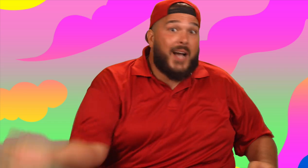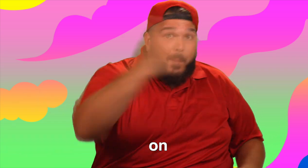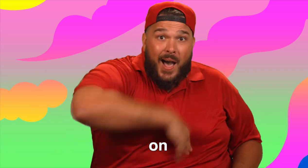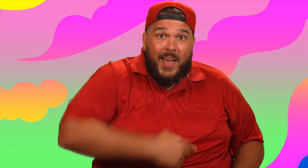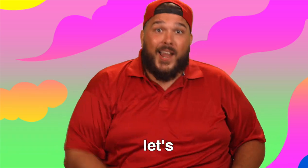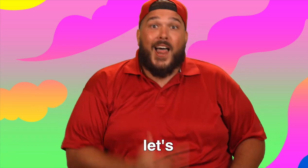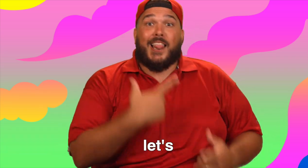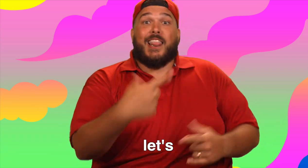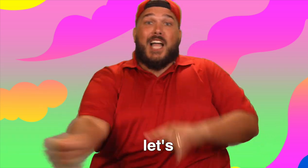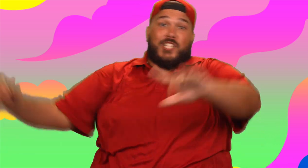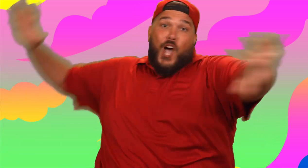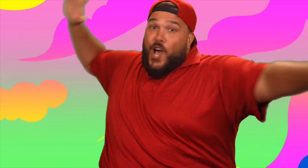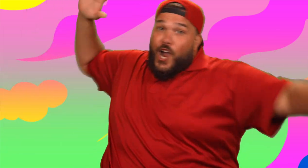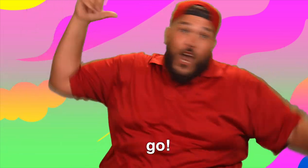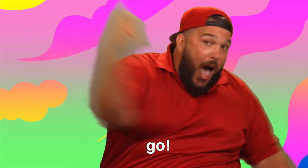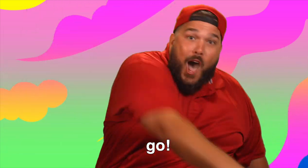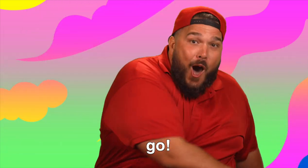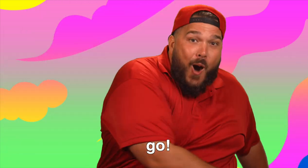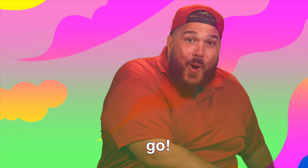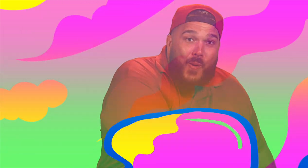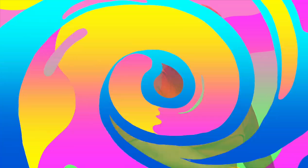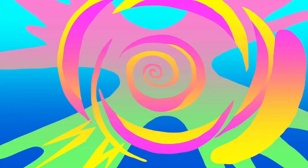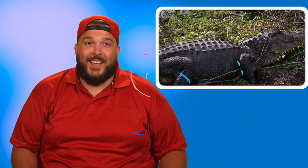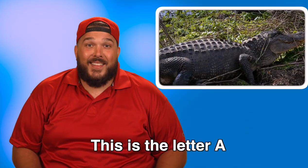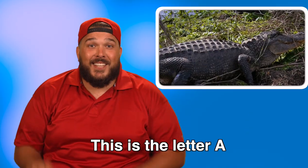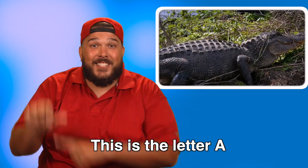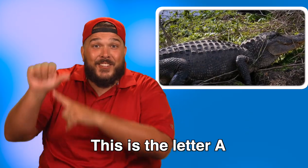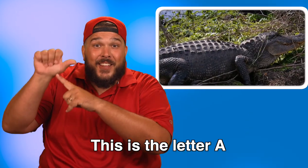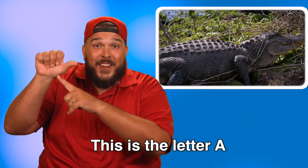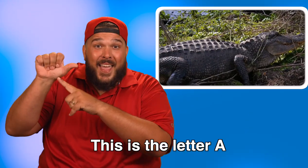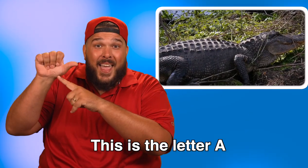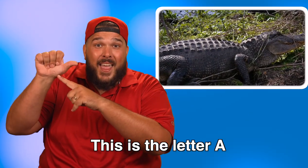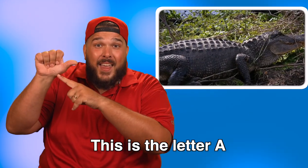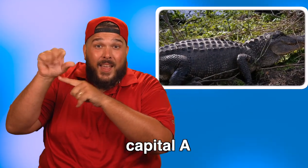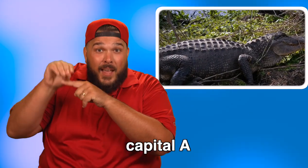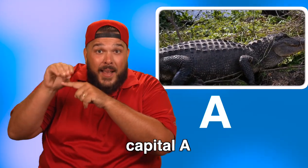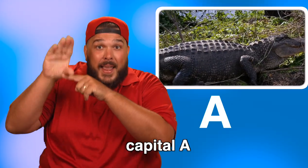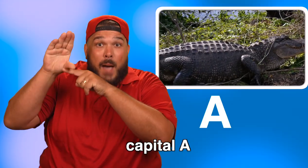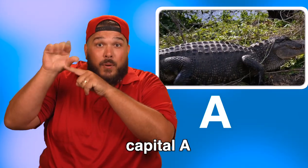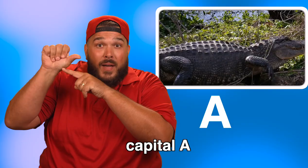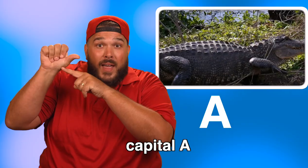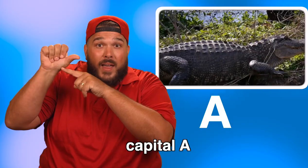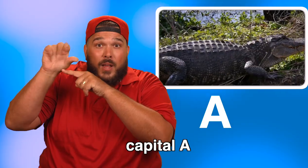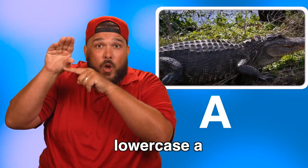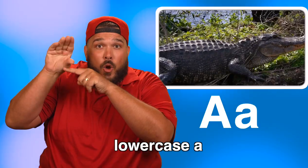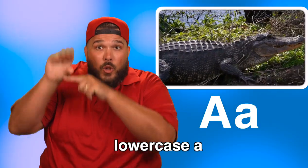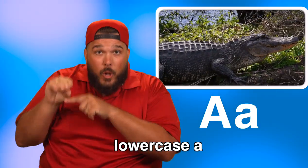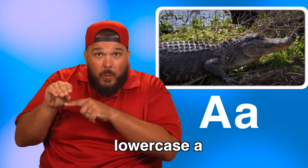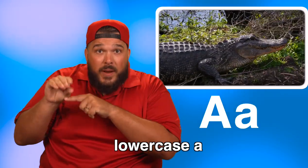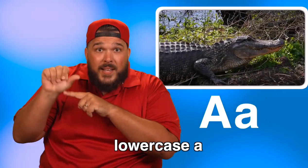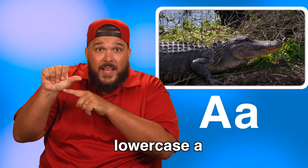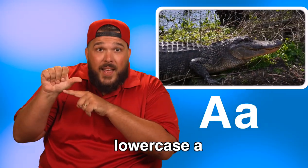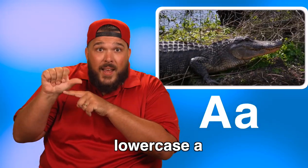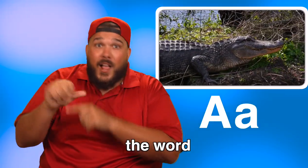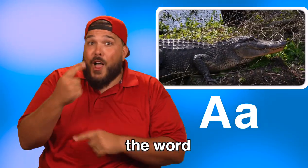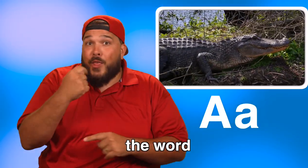Come on, let's go! This is the letter A. Capital A, lowercase a.